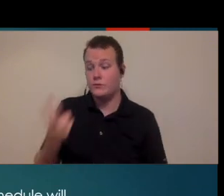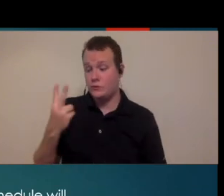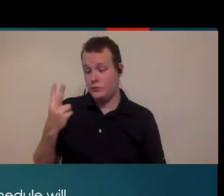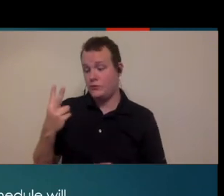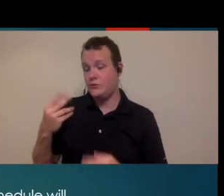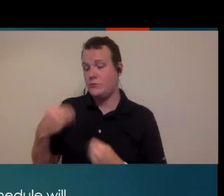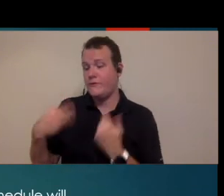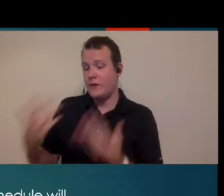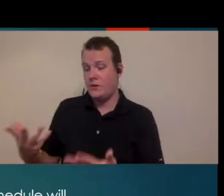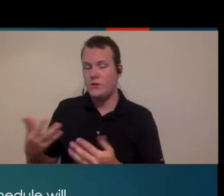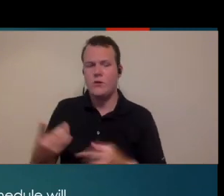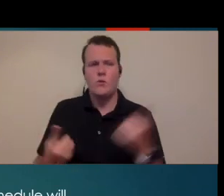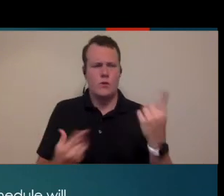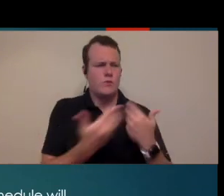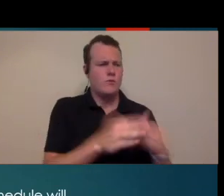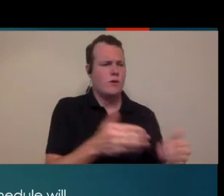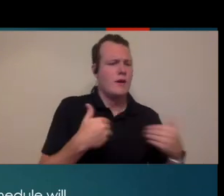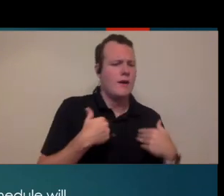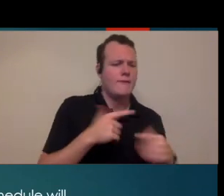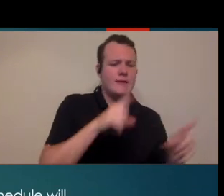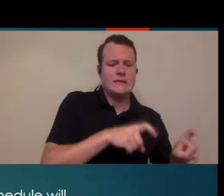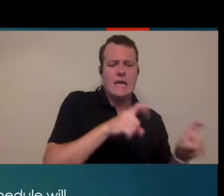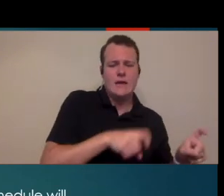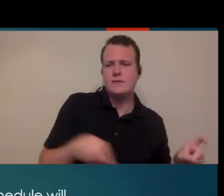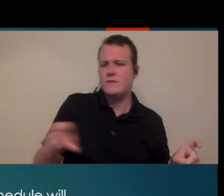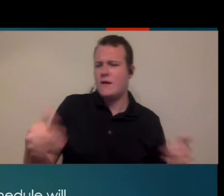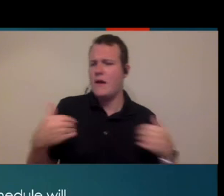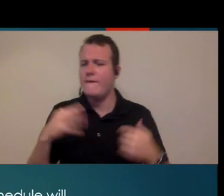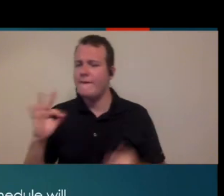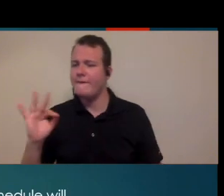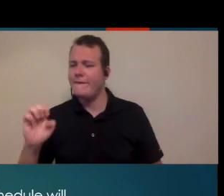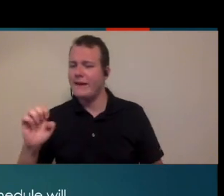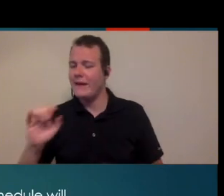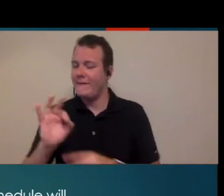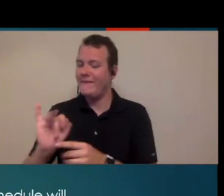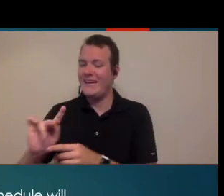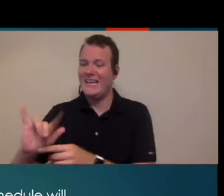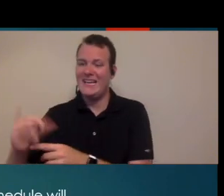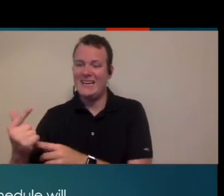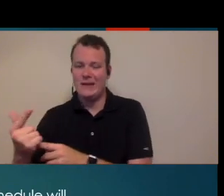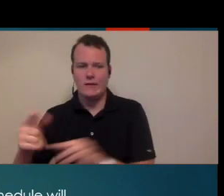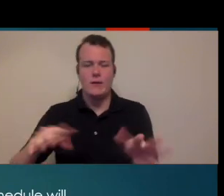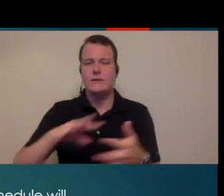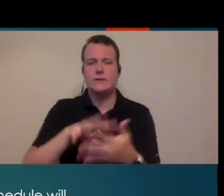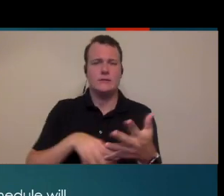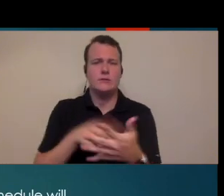you've got two providers, but one room has testing equipment, and one room might have fitting equipment. you really have to make sure that's scheduled